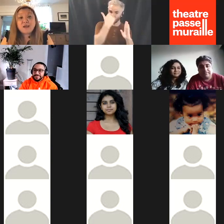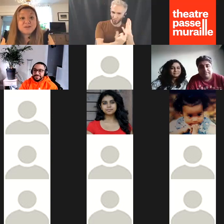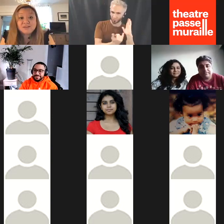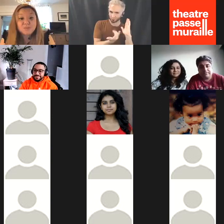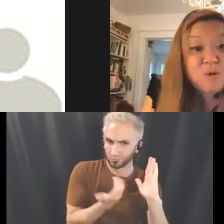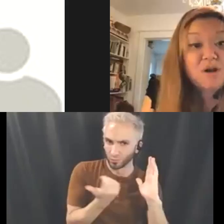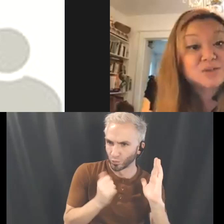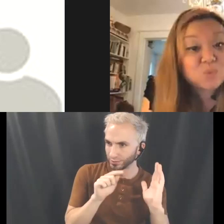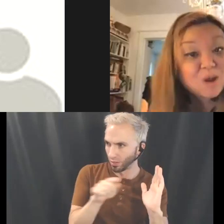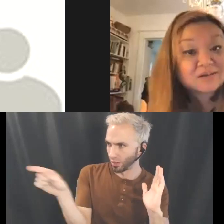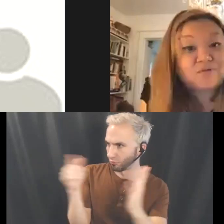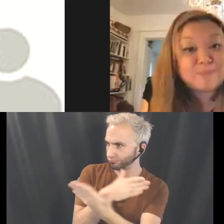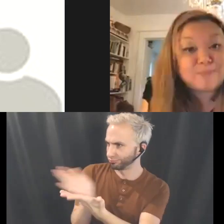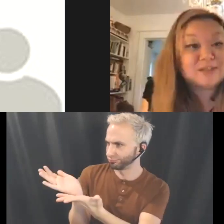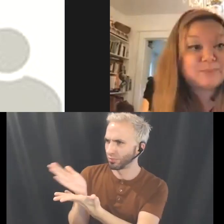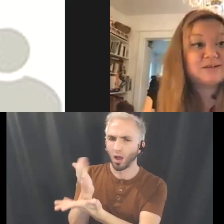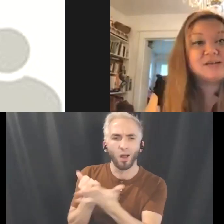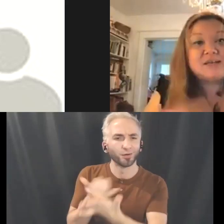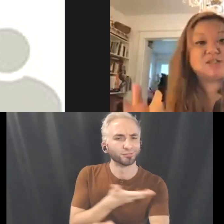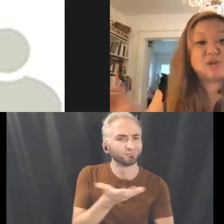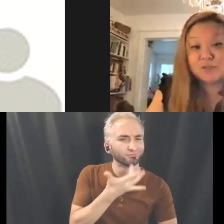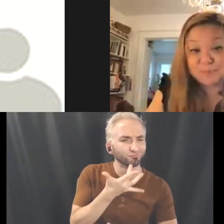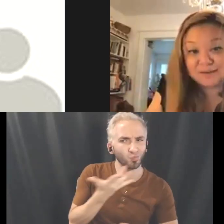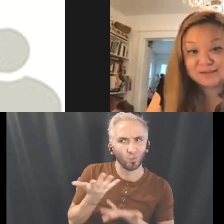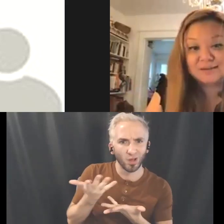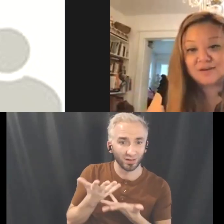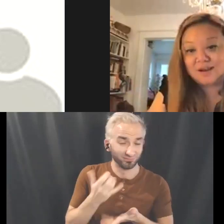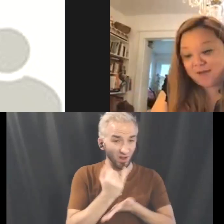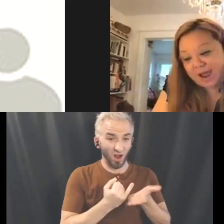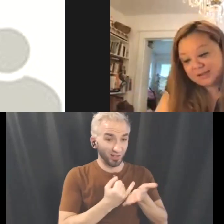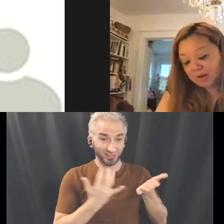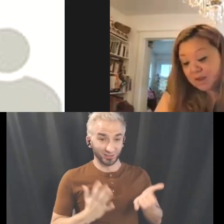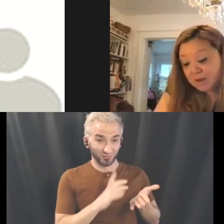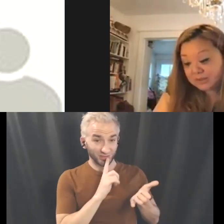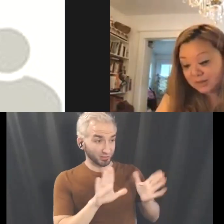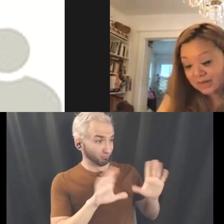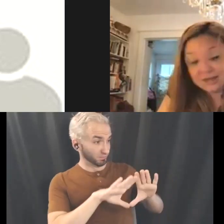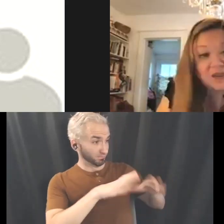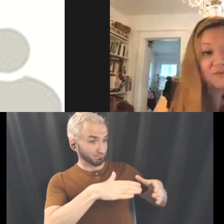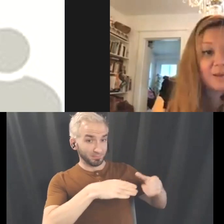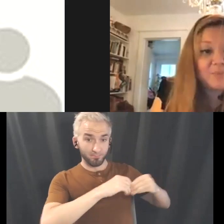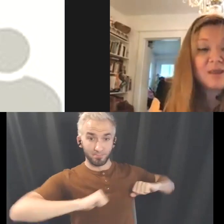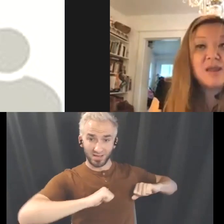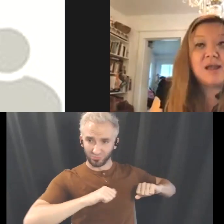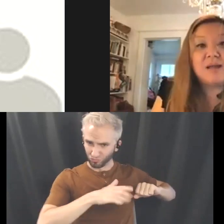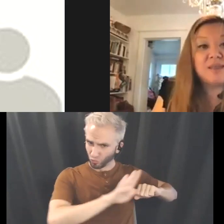What do artists want from this space? It's your space, in fact so we're so excited to have them